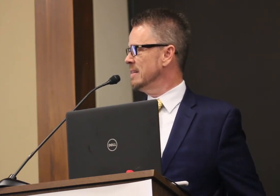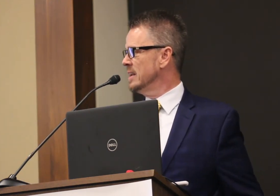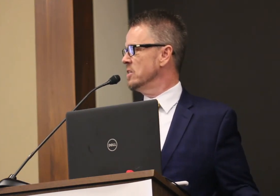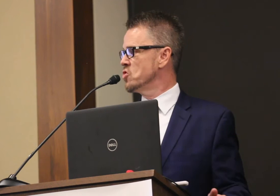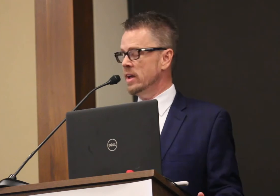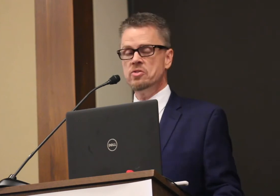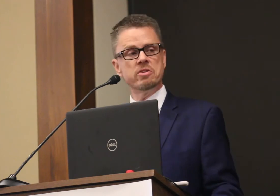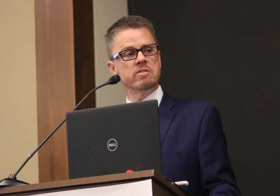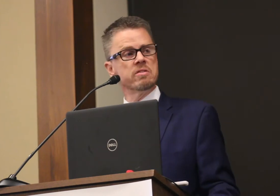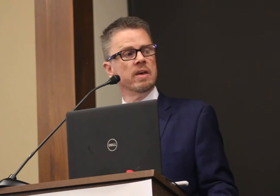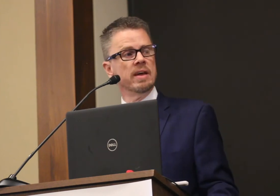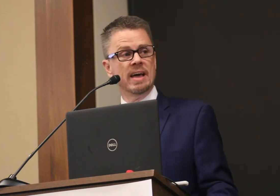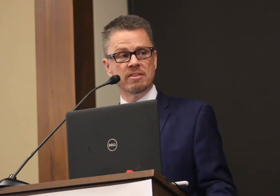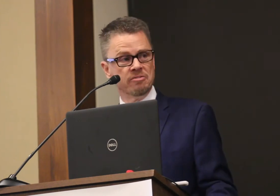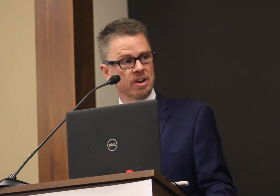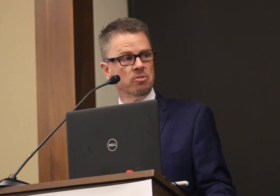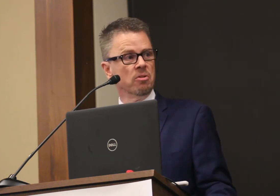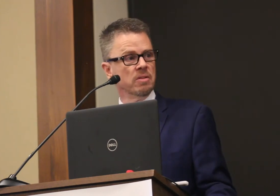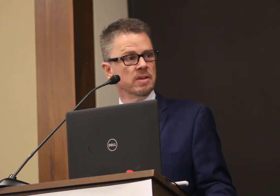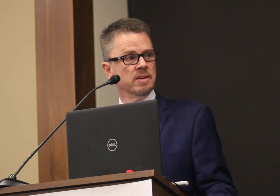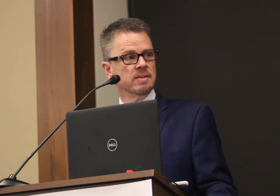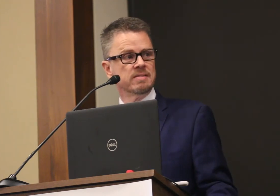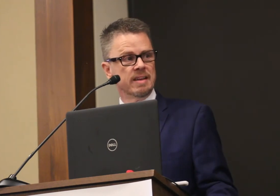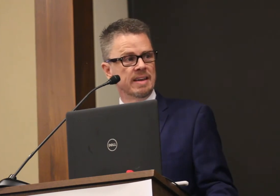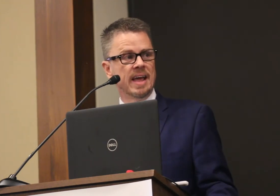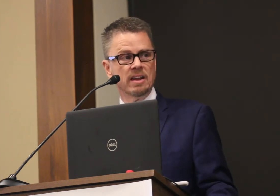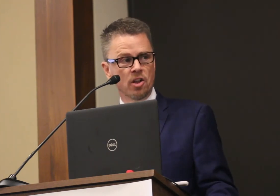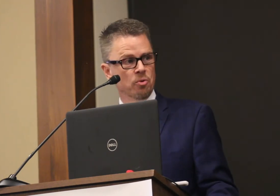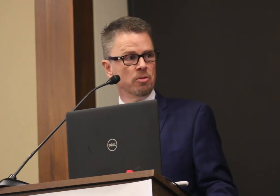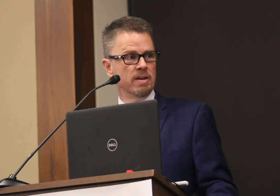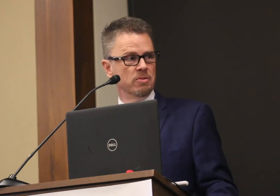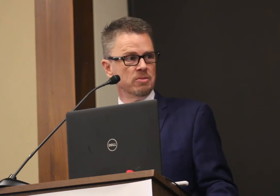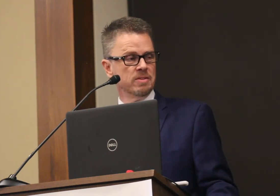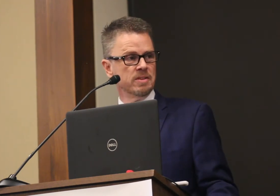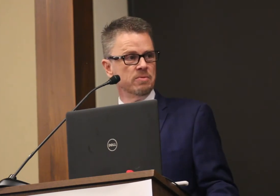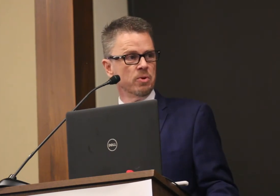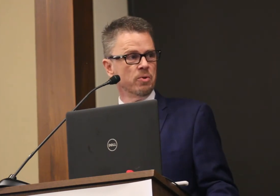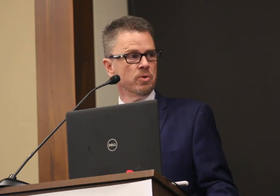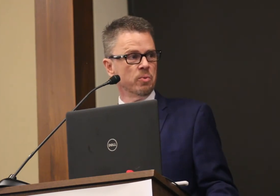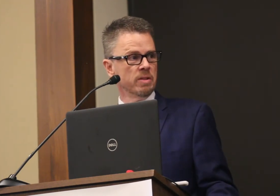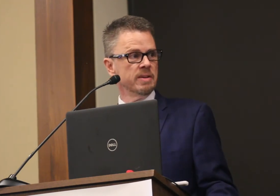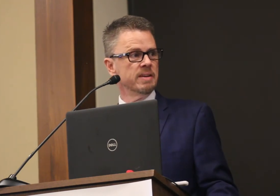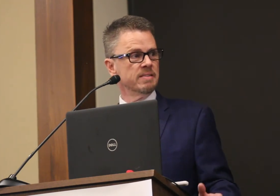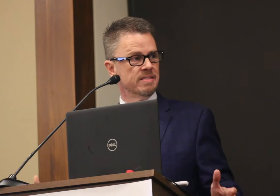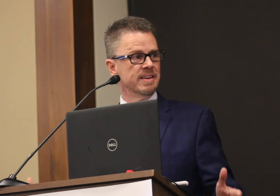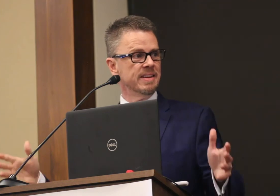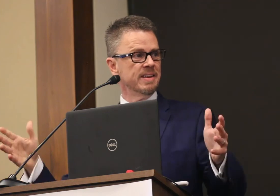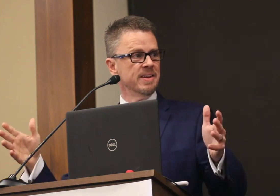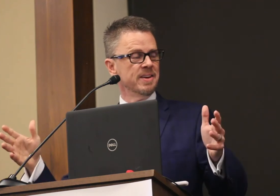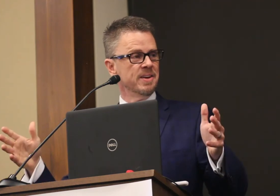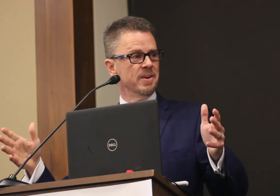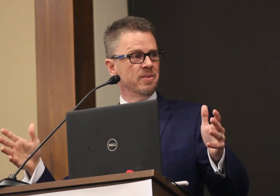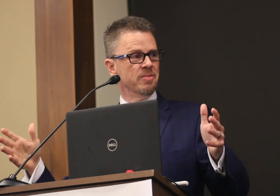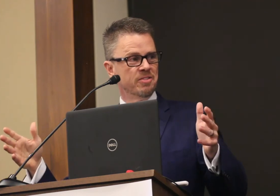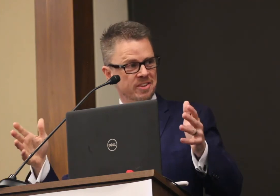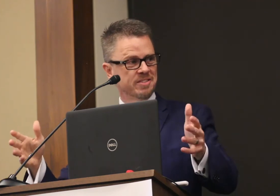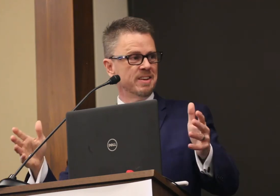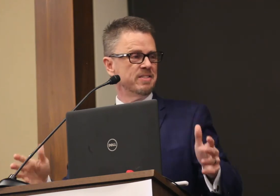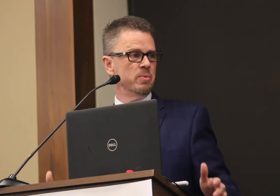needed changes at the federal, state and local levels if we're going to really see the success